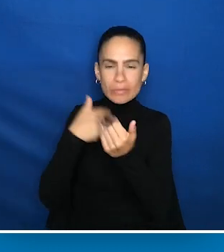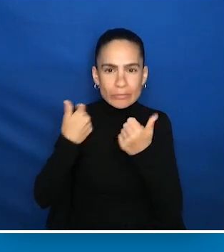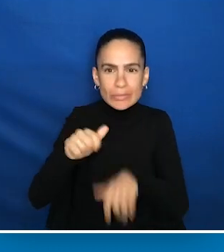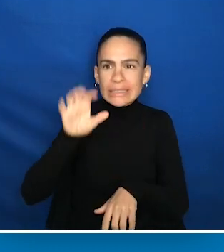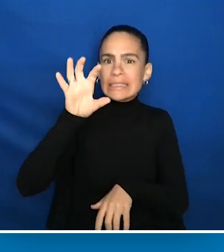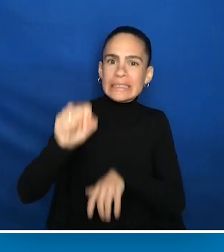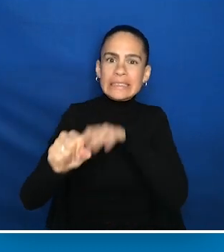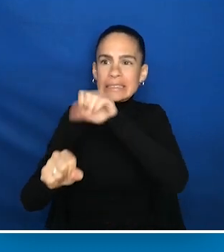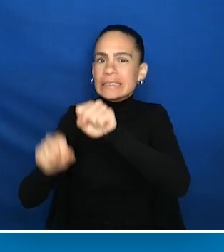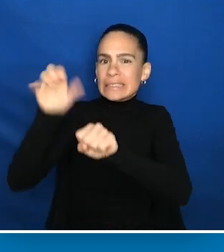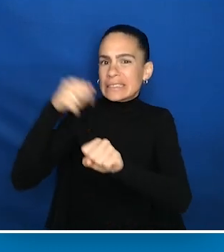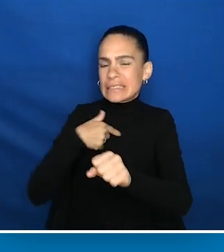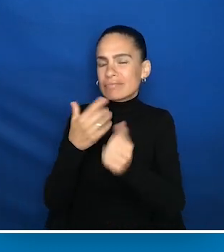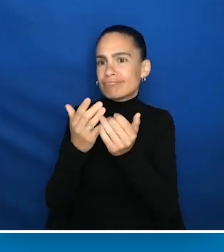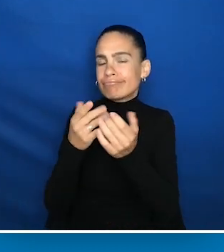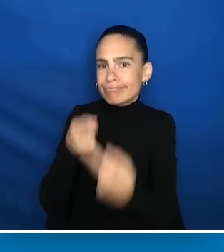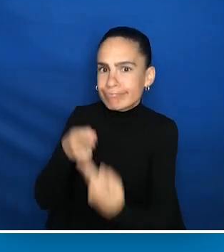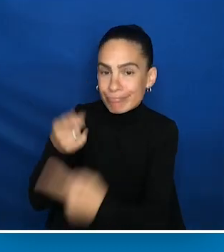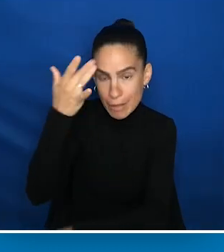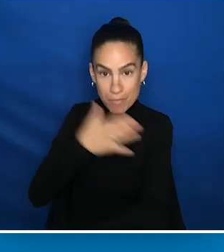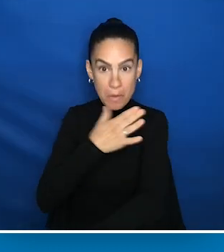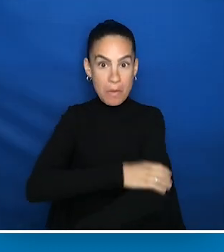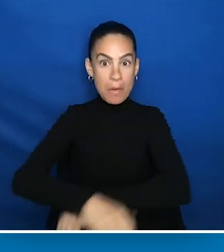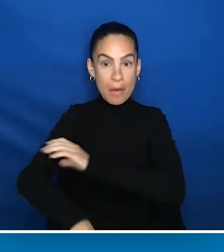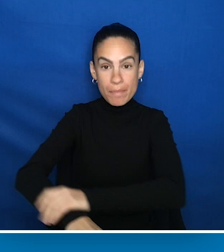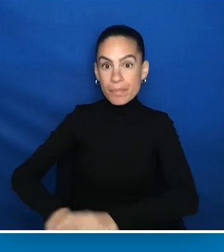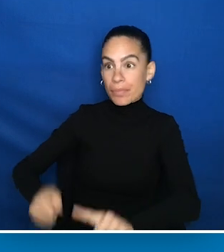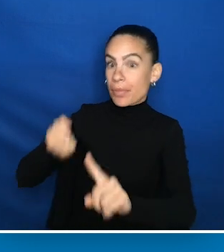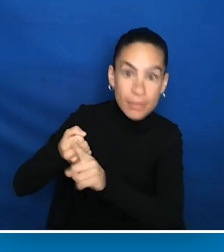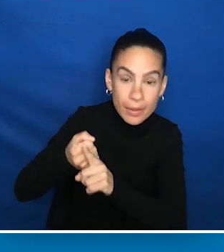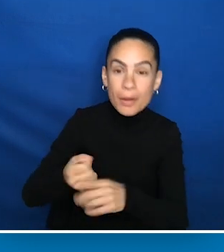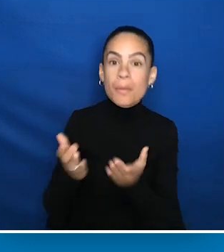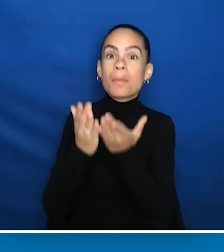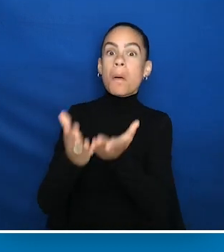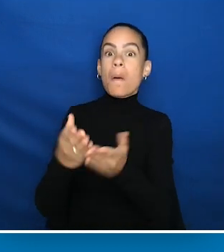And of course, with my arms, I've having a really hard time. And all of a sudden this boat captain turns to me.